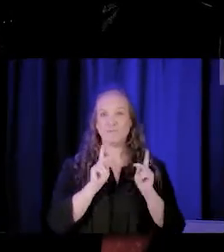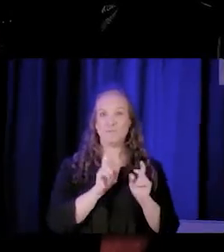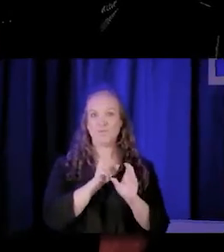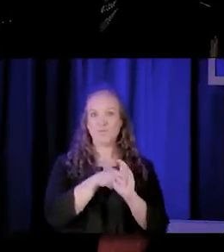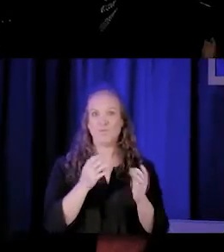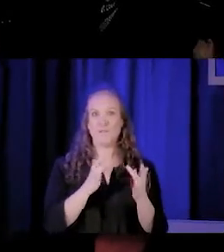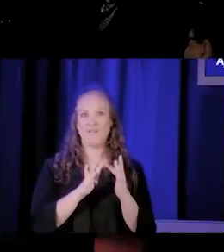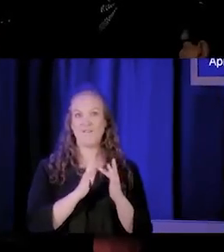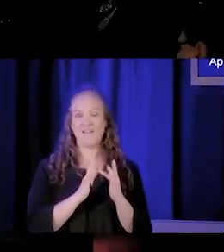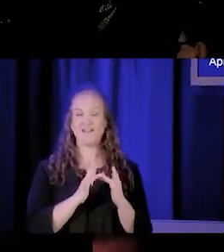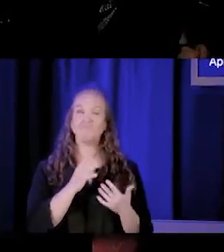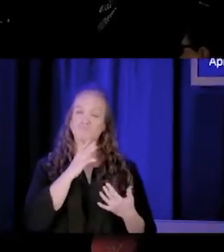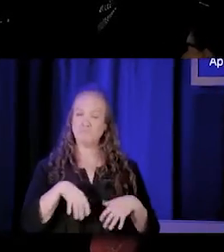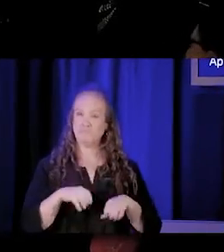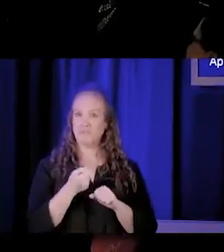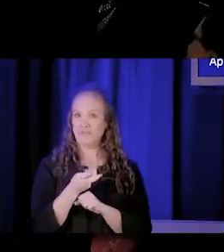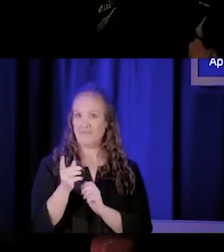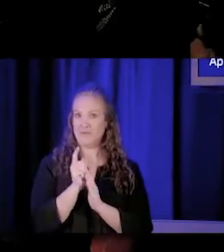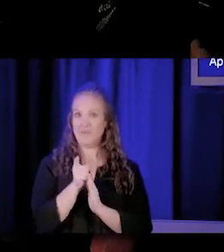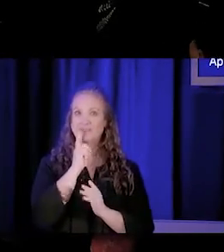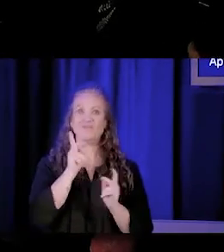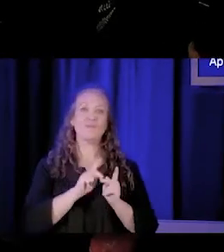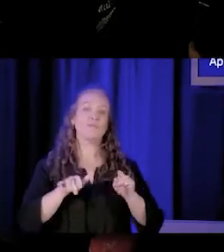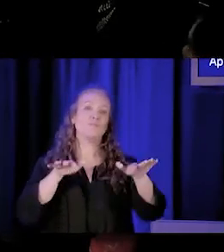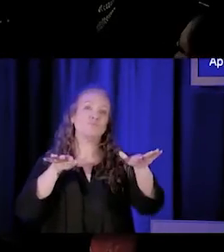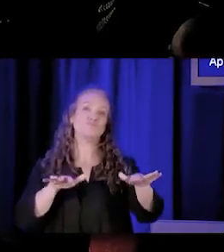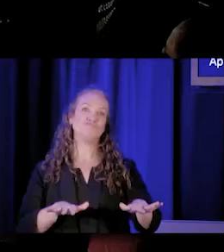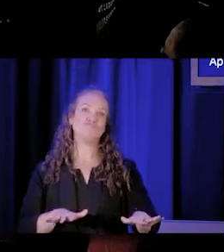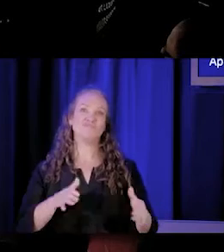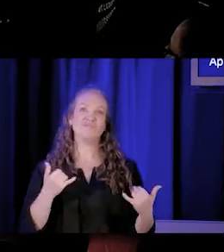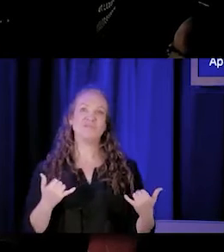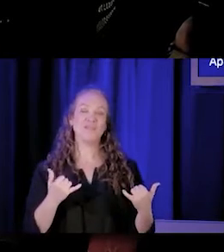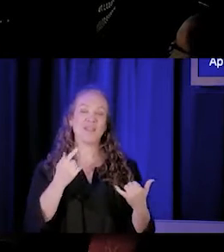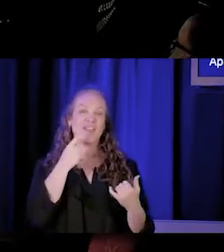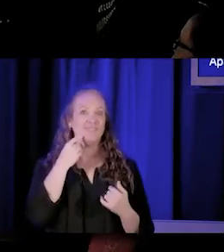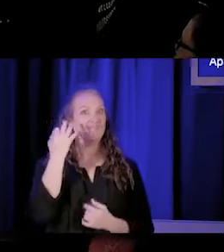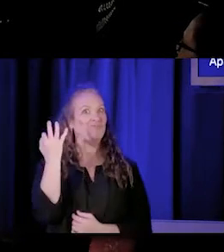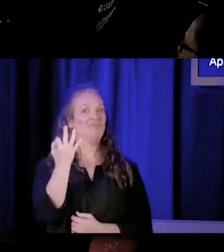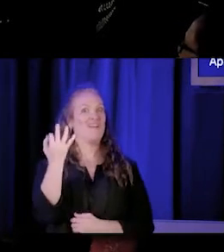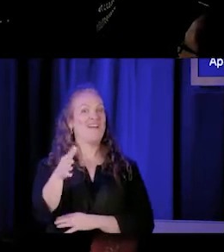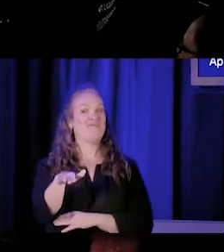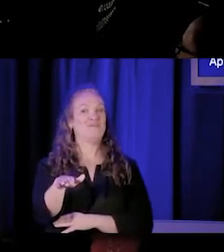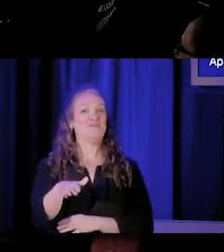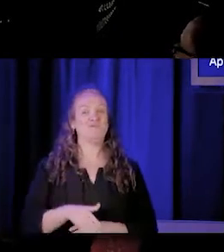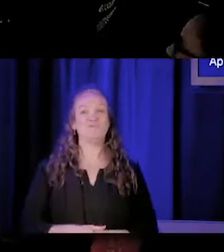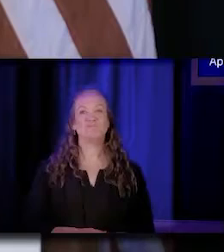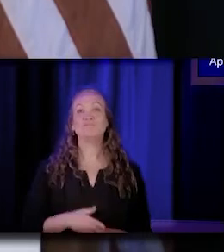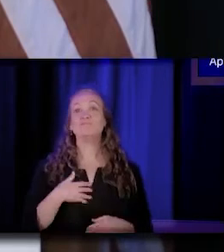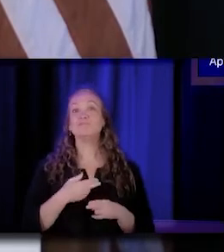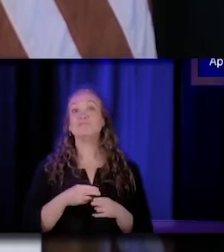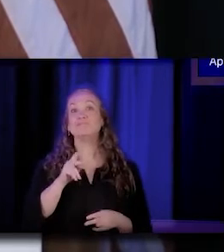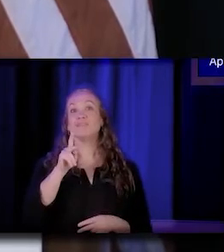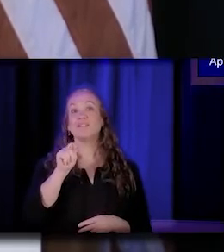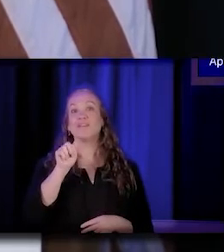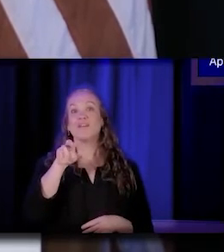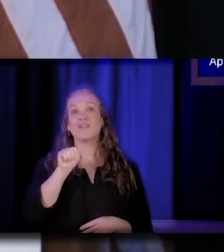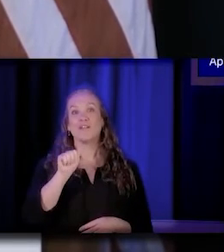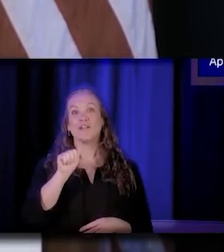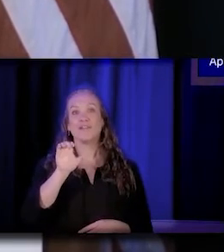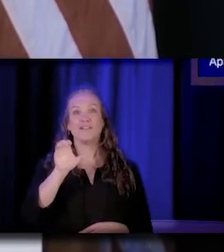taking us a few minutes to get folks gathered here today on this Friday afternoon. My name is Kara Carter. For those of you I don't know,